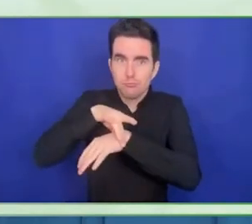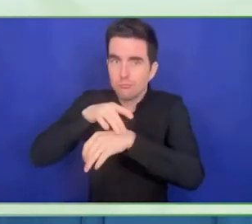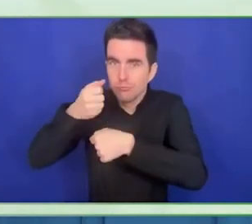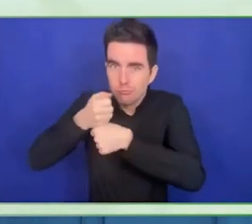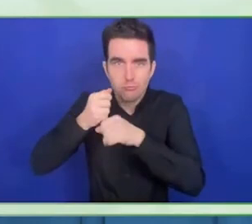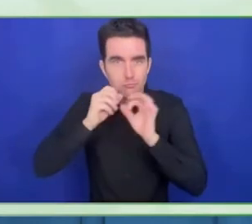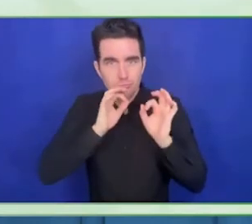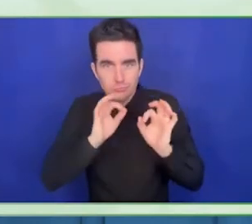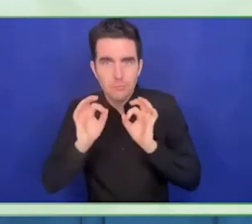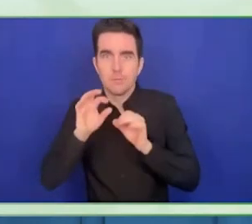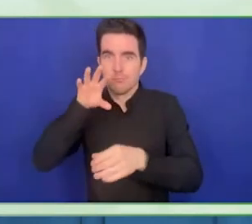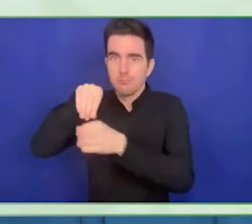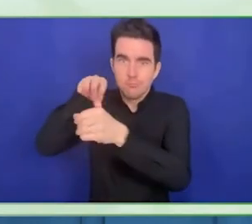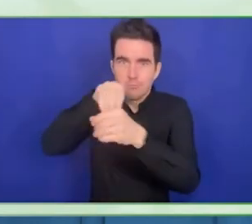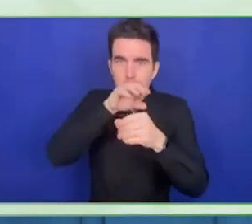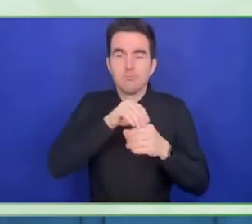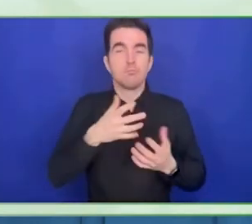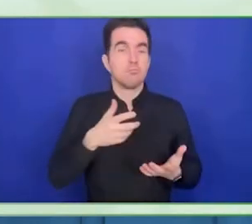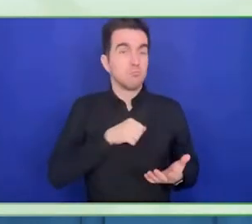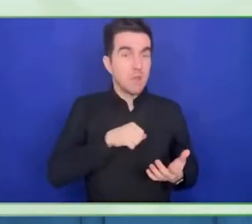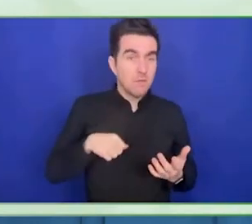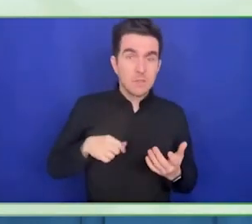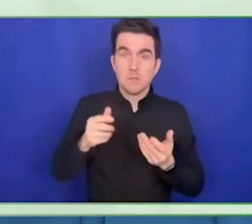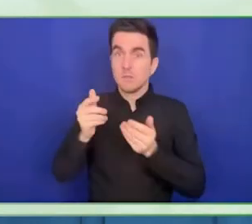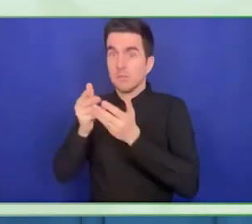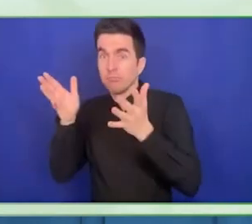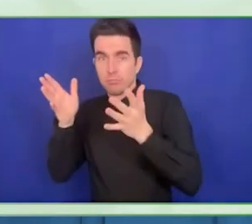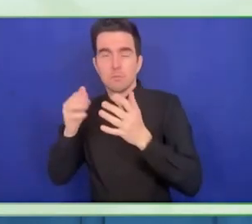hiring, retaining people with disability is, it also talks about